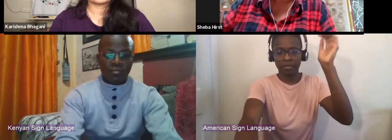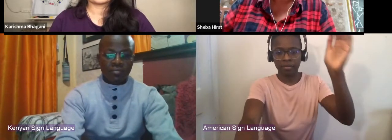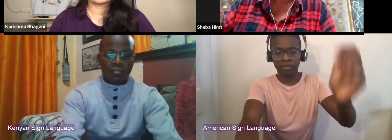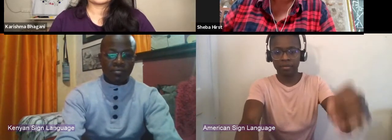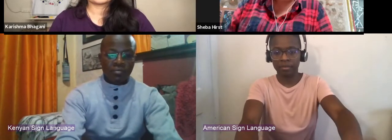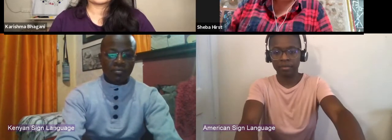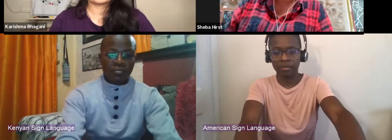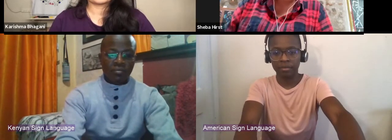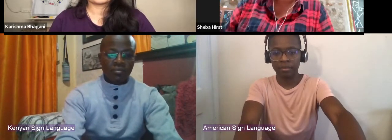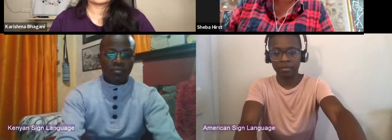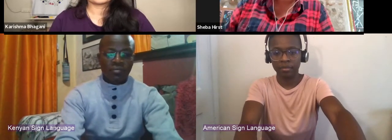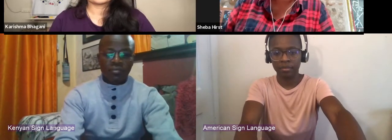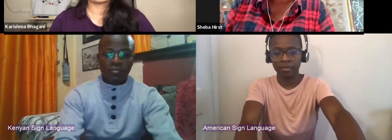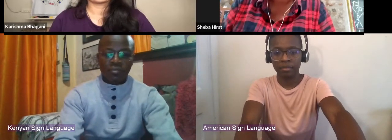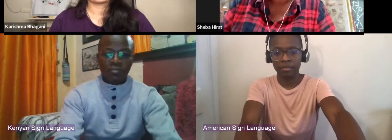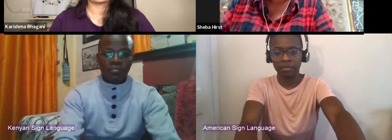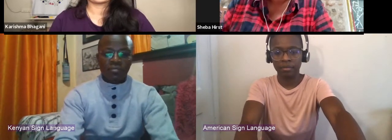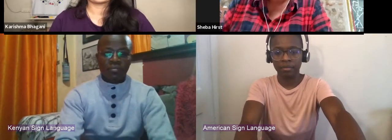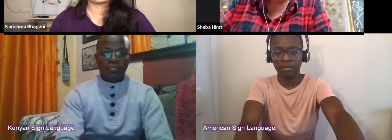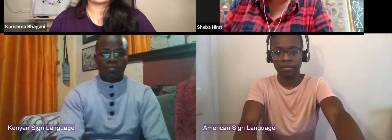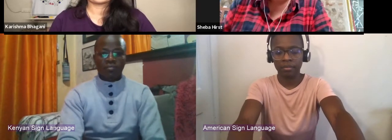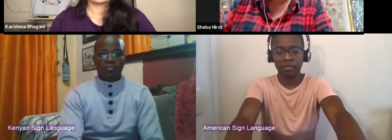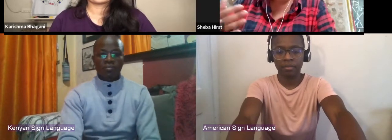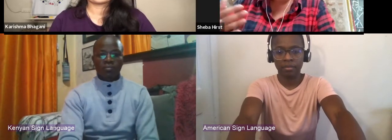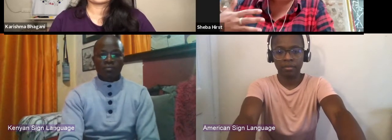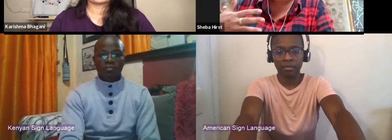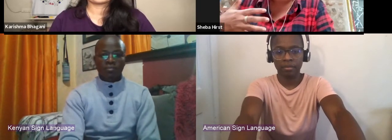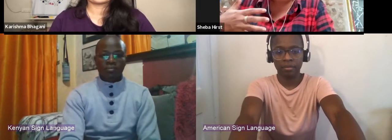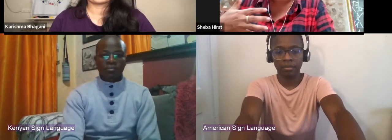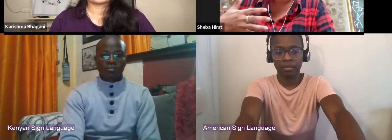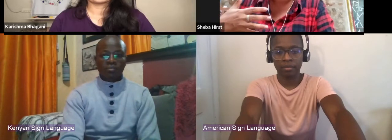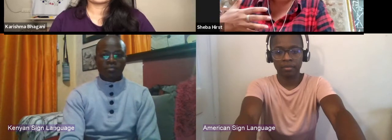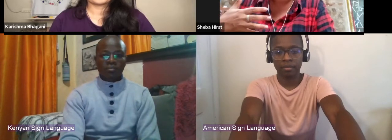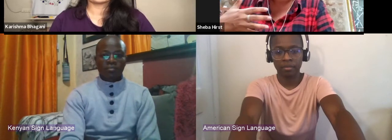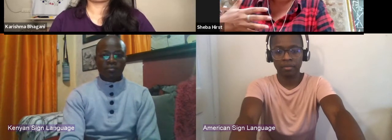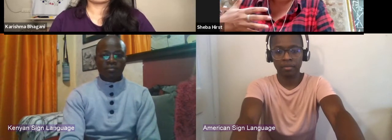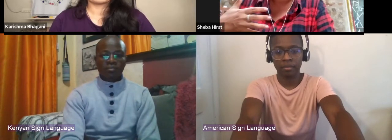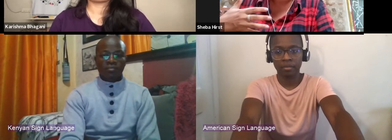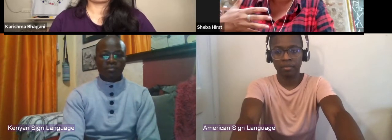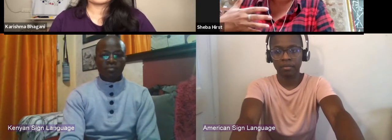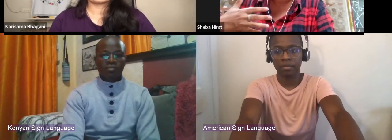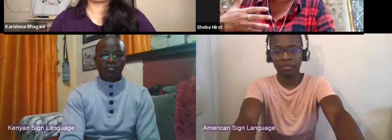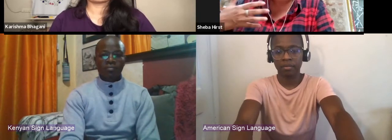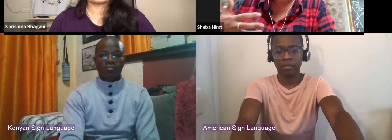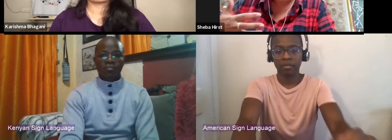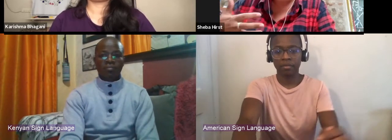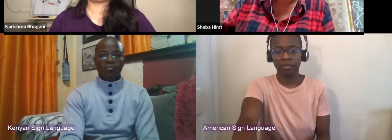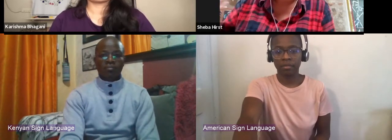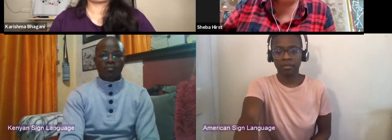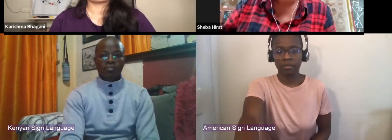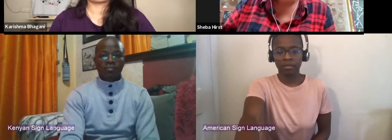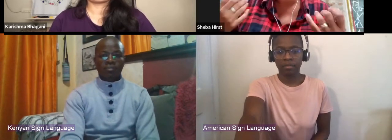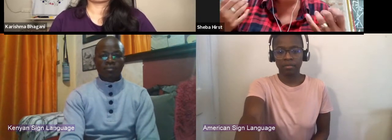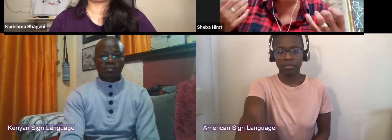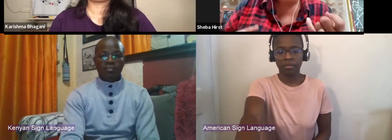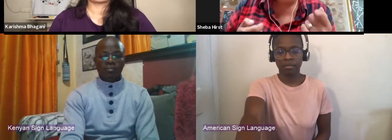And he was saying that in order for there to continue to be audiences that wants to go to live gigs